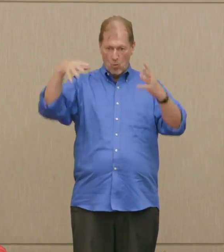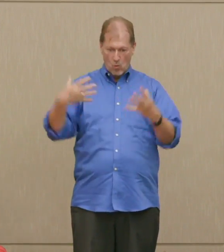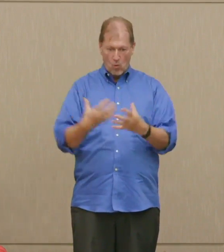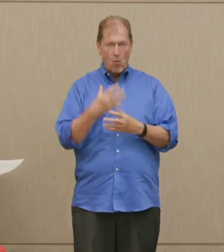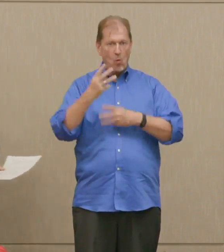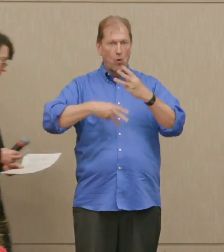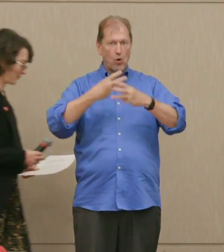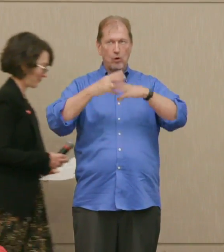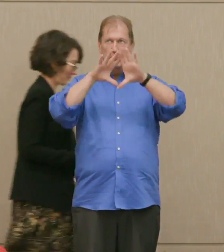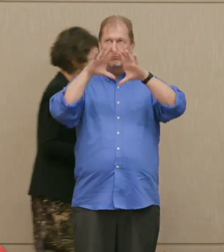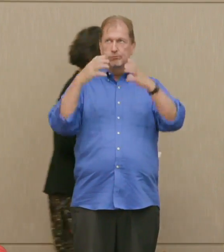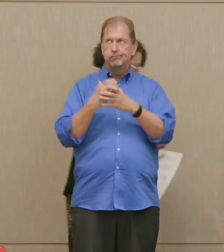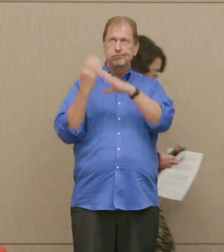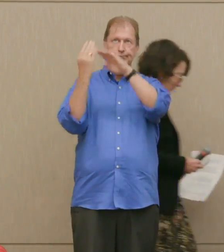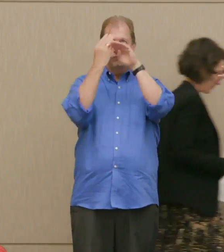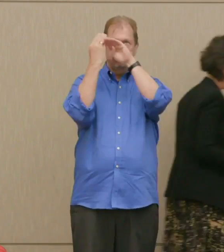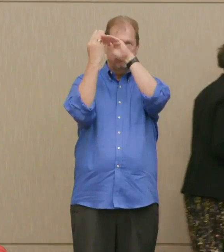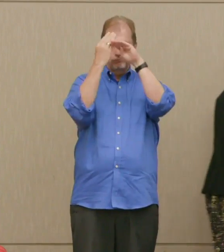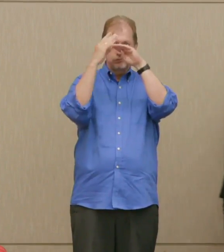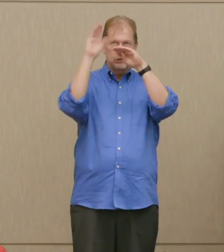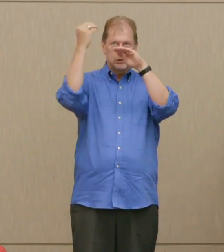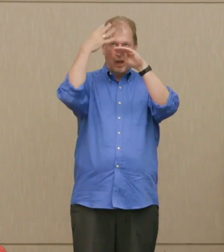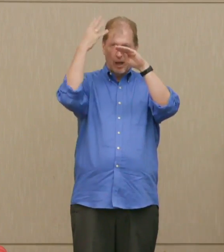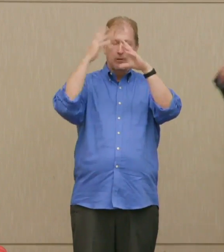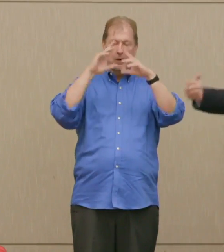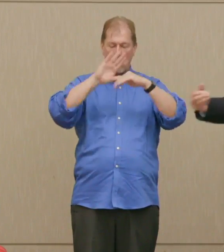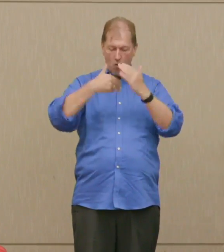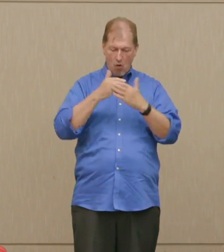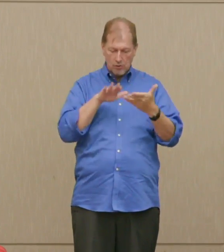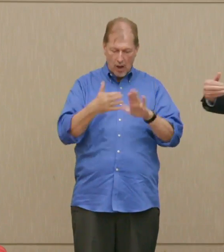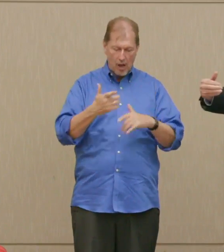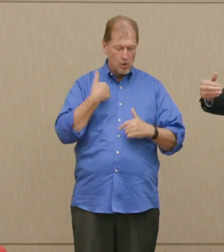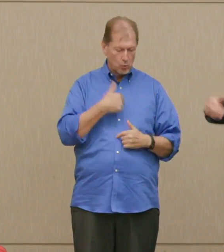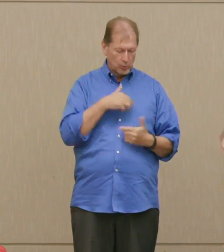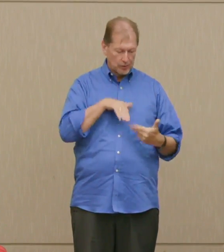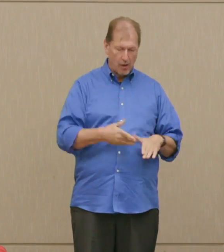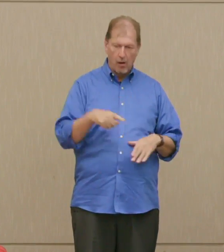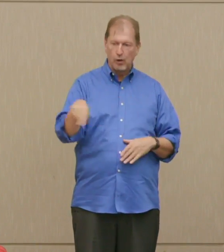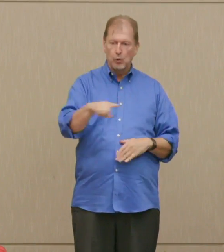or our allies over there, but us and everybody else.